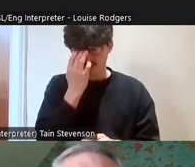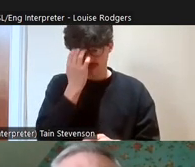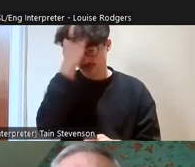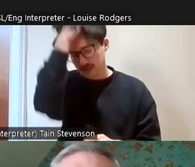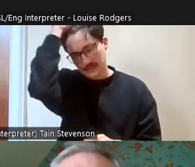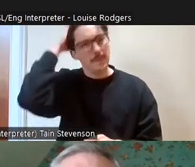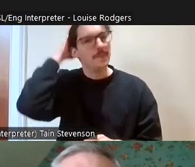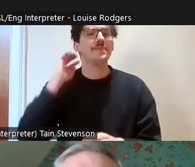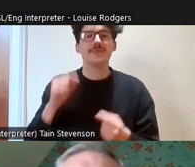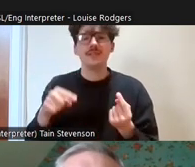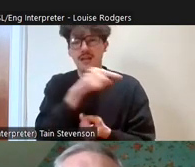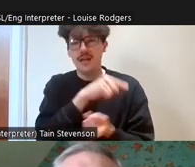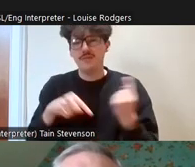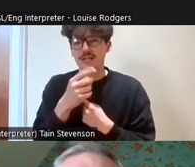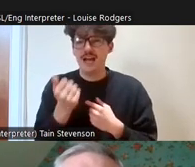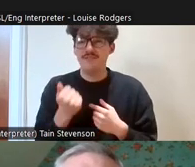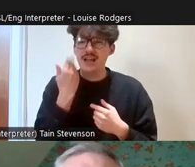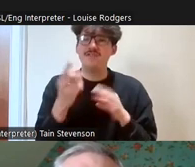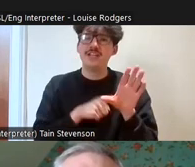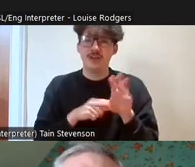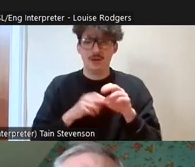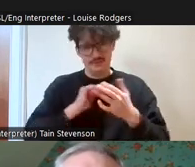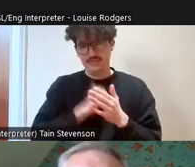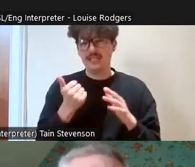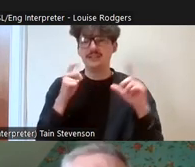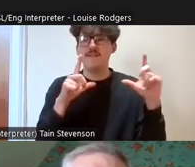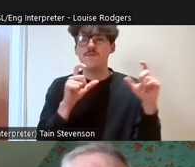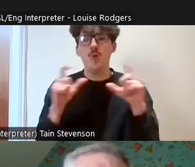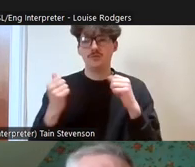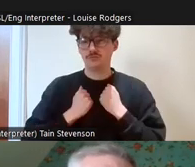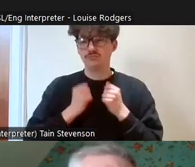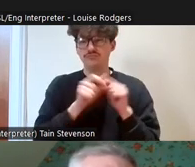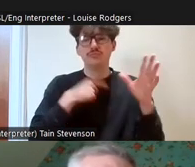every year we get amazing photos from our projects and it just shows the diversity of